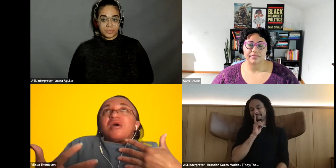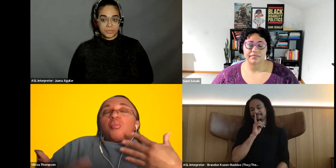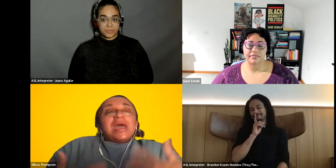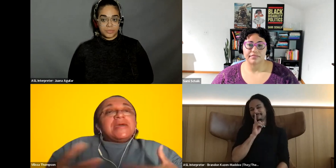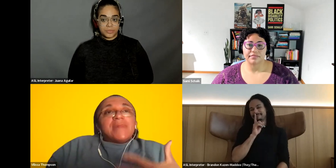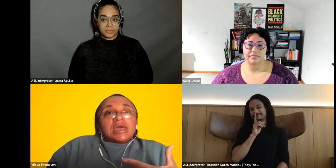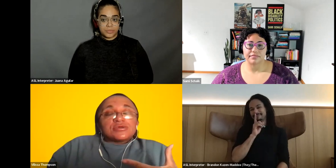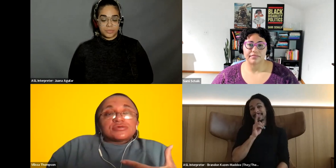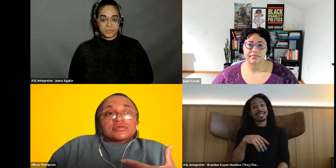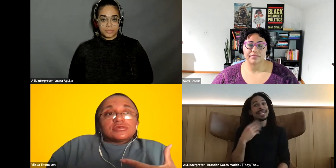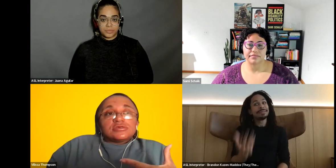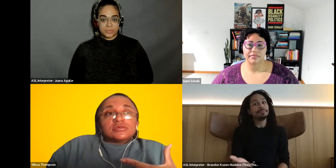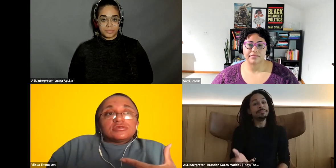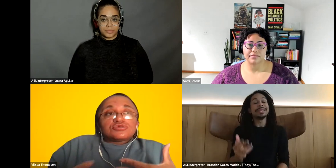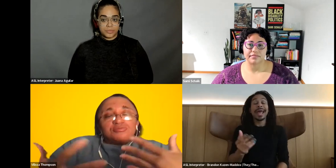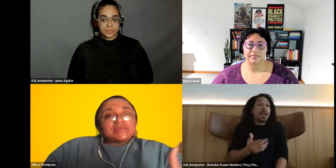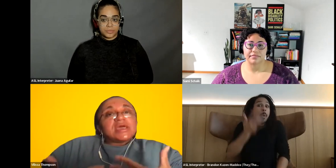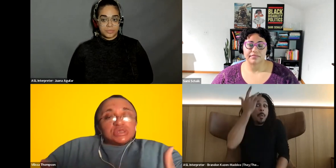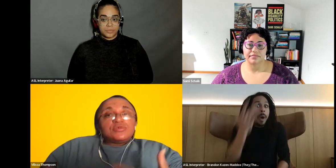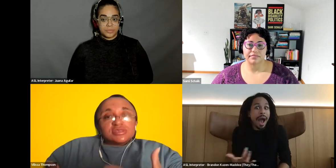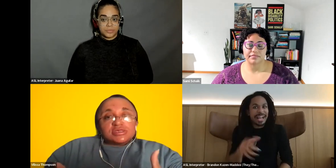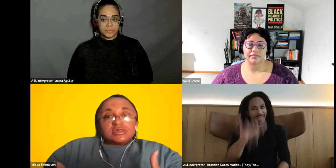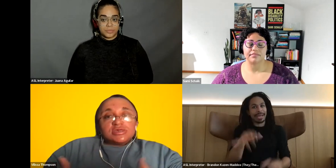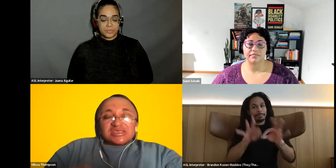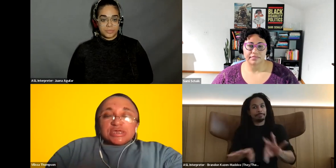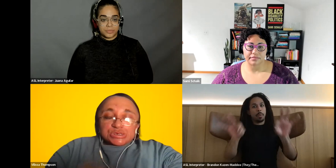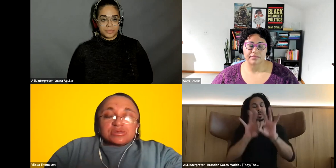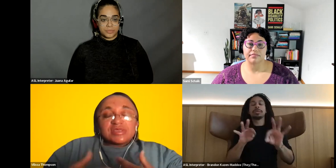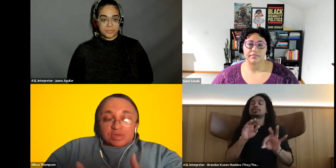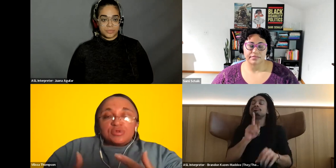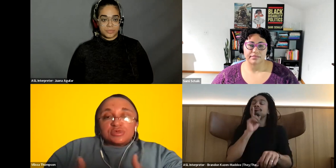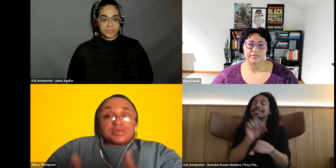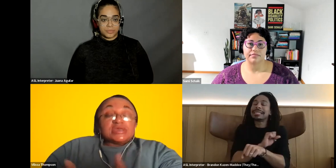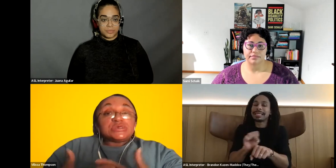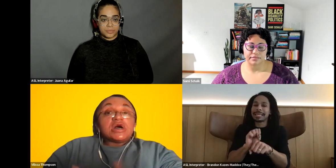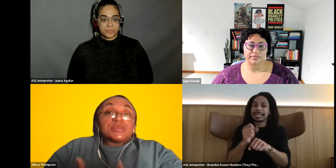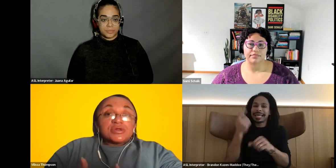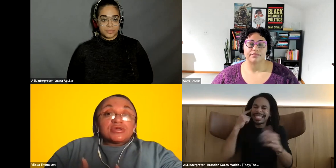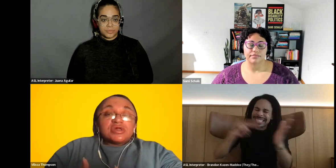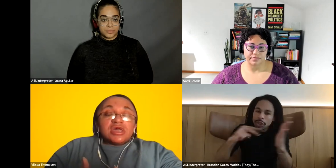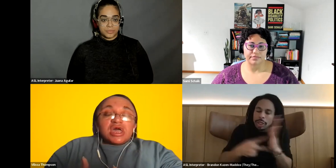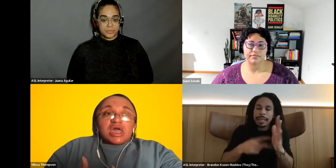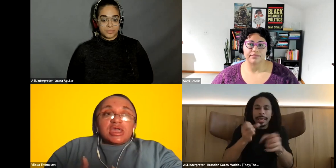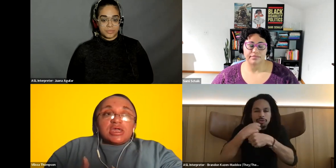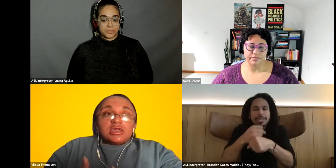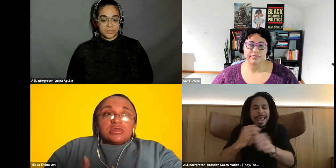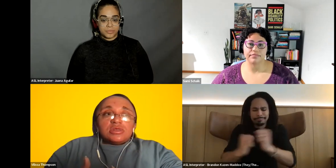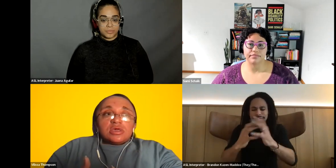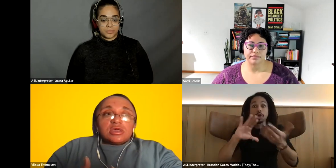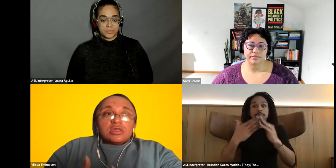Vilissa Thompson: why it matters to make that community intentionally make the community with each other. and